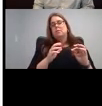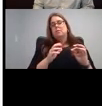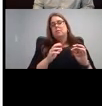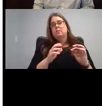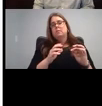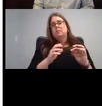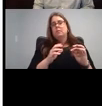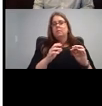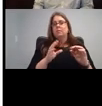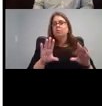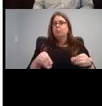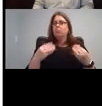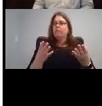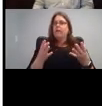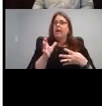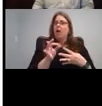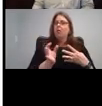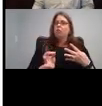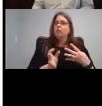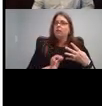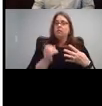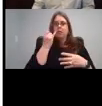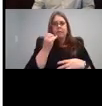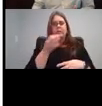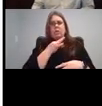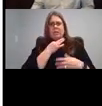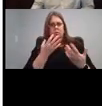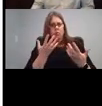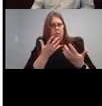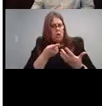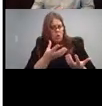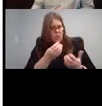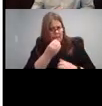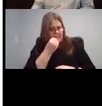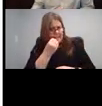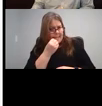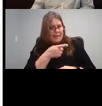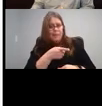Give your child options like let's say you want to ask them what they want to eat, but they don't yet have the vocabulary for all of your, all of their